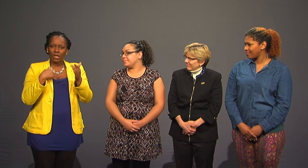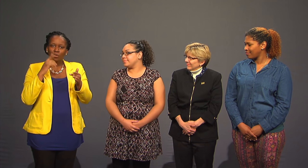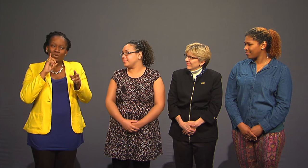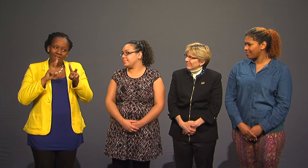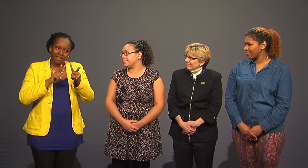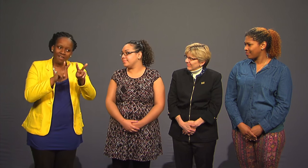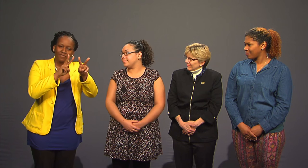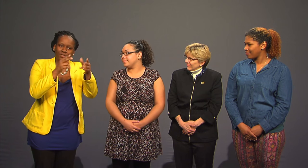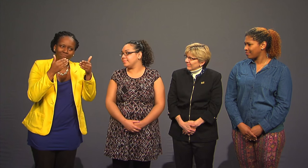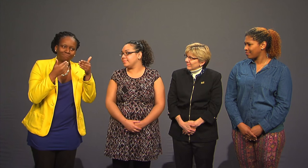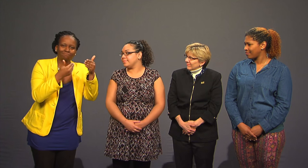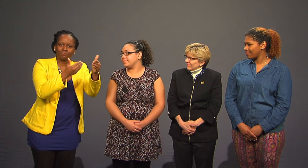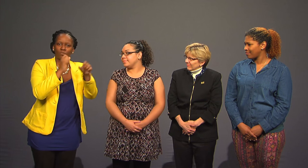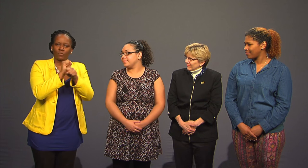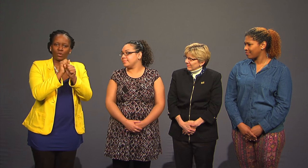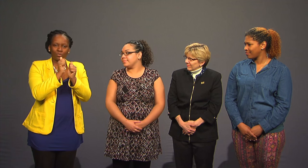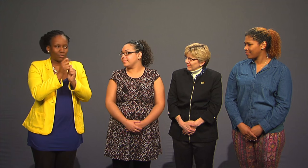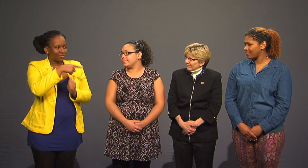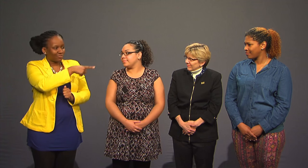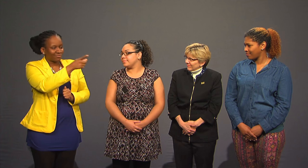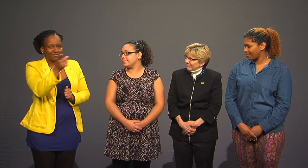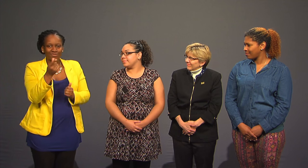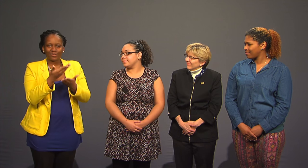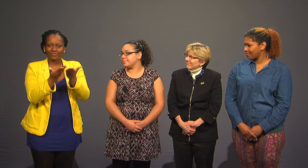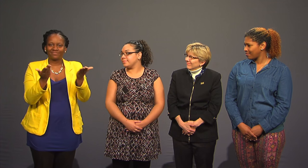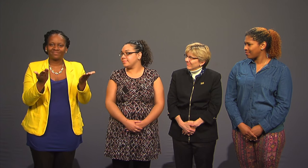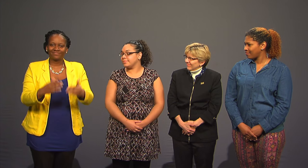I look forward to working with you all.